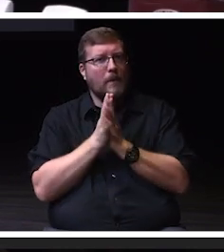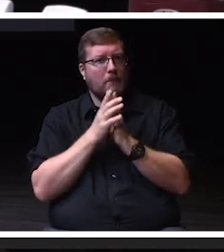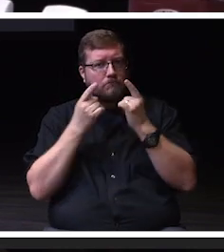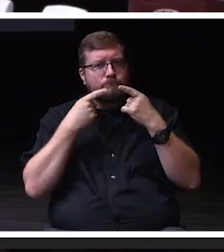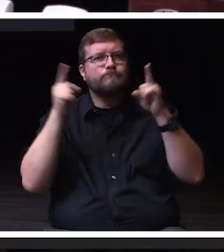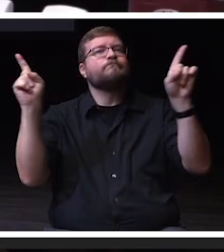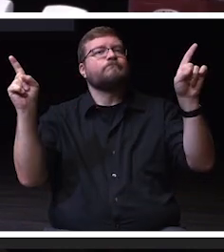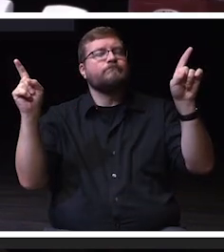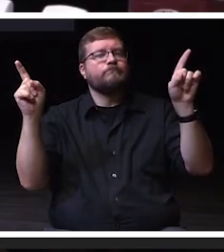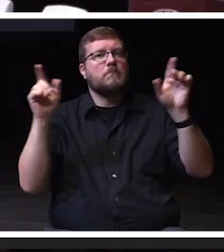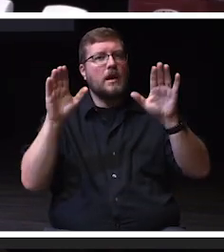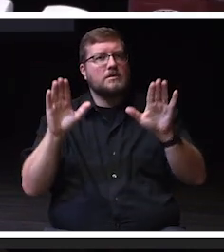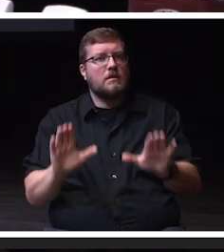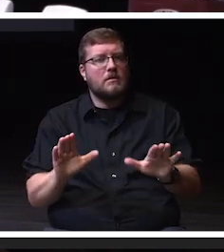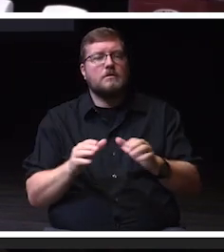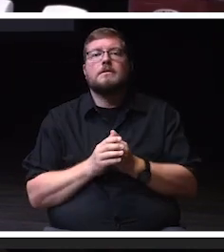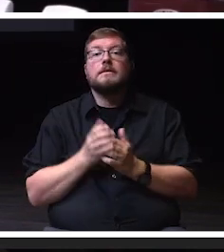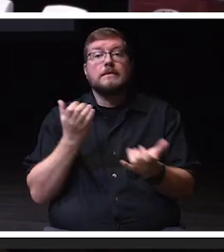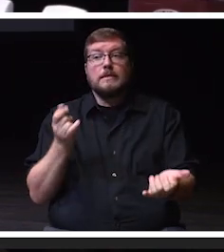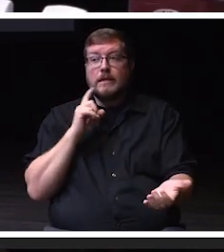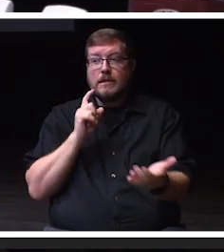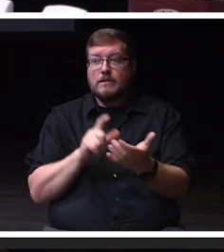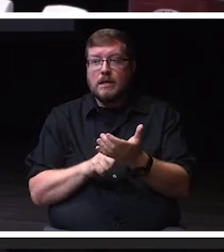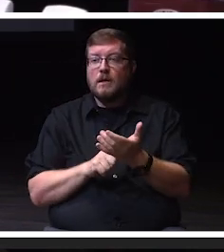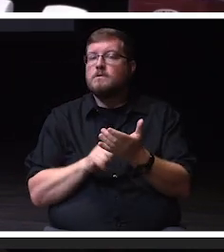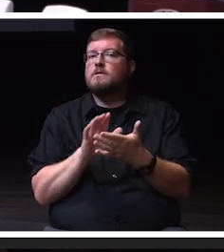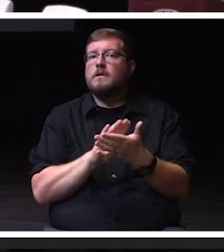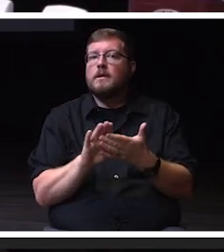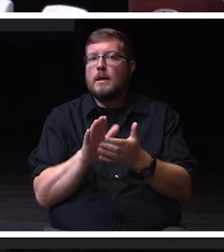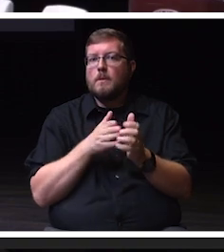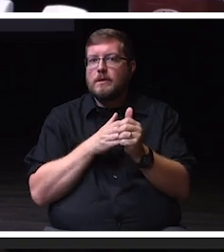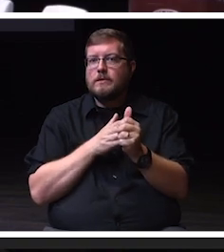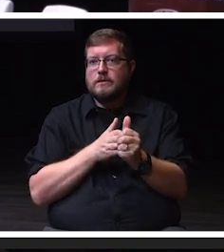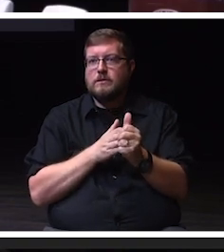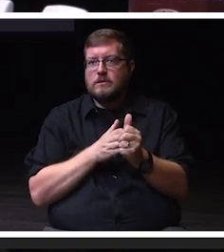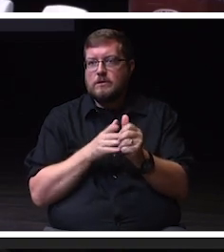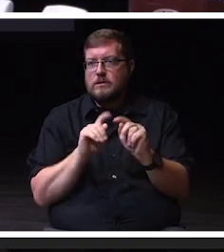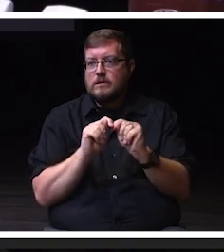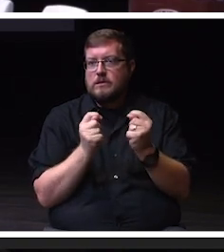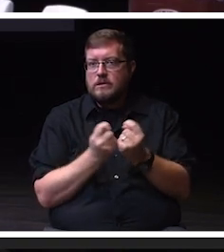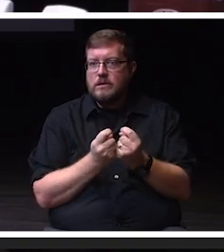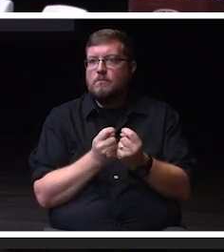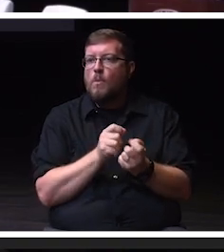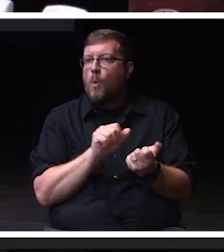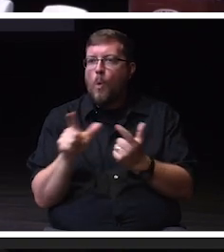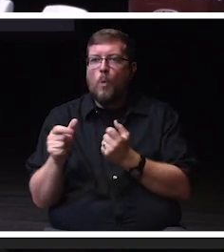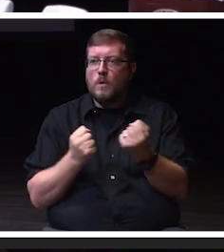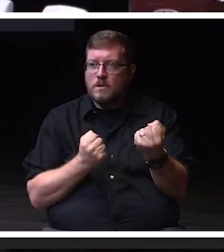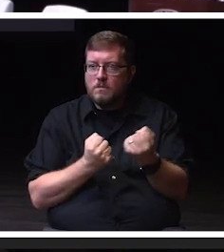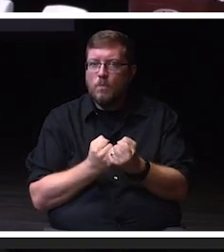acknowledge the campus leadership team who support our continued commitment